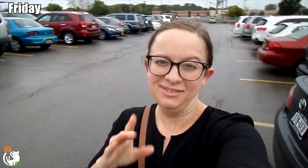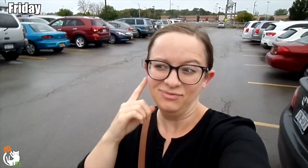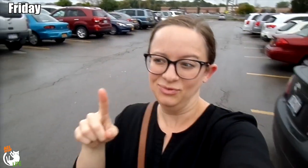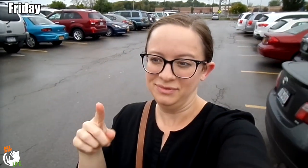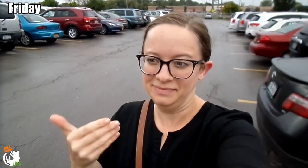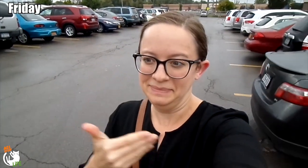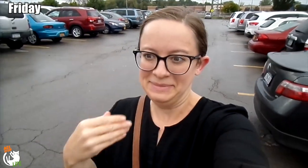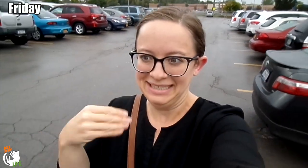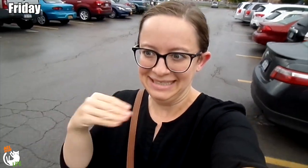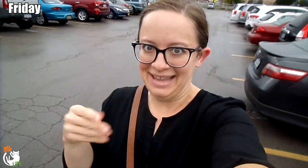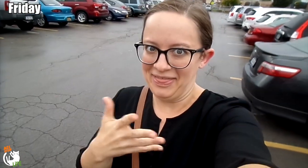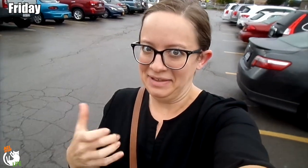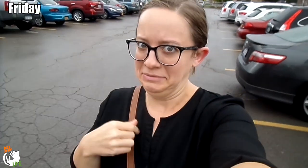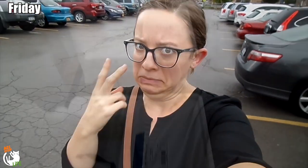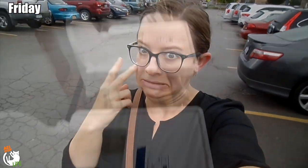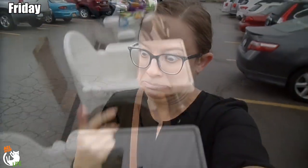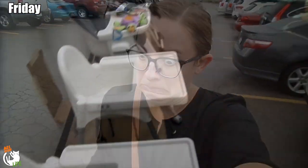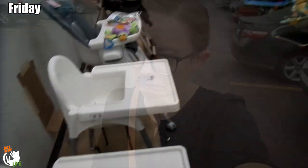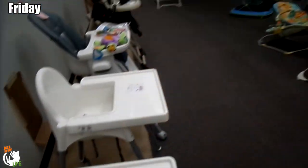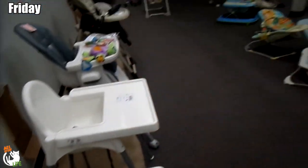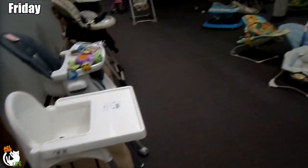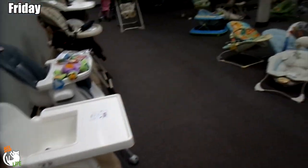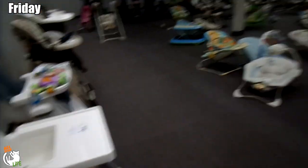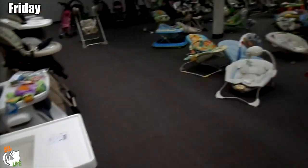Right now I'm heading into the baby sale thing. We'll see.